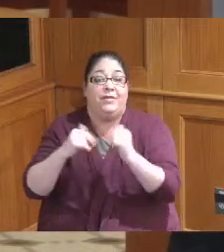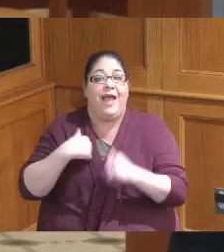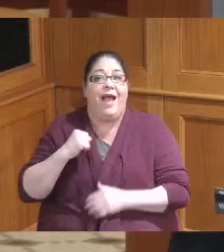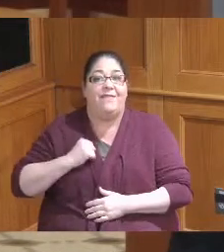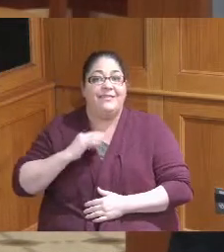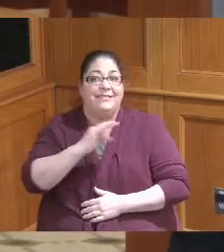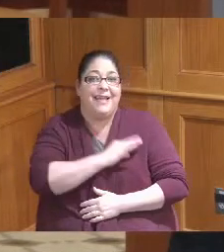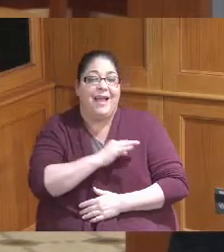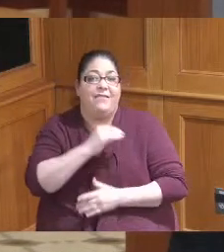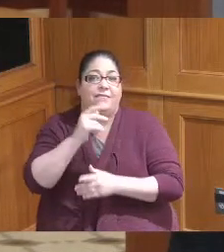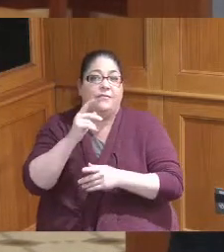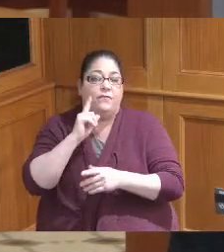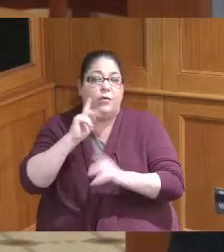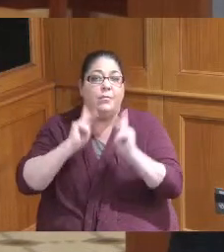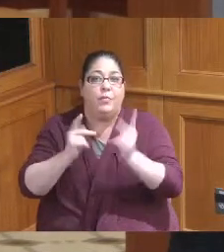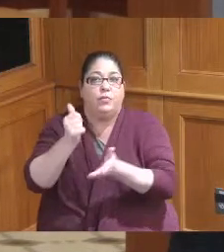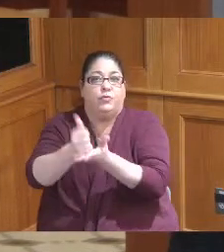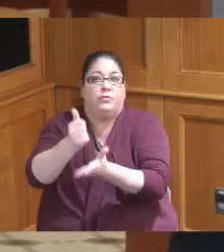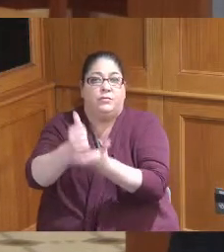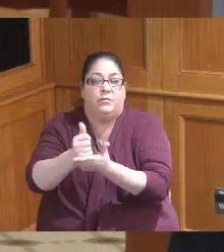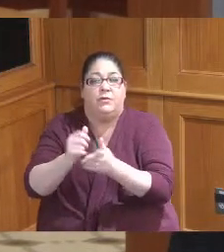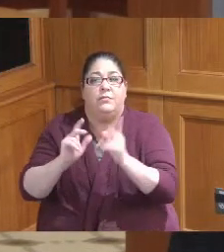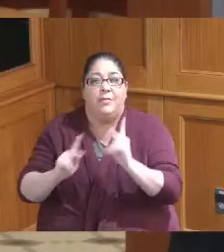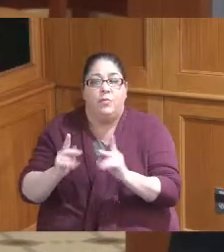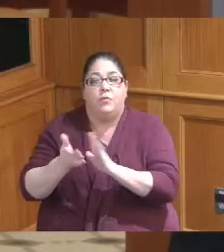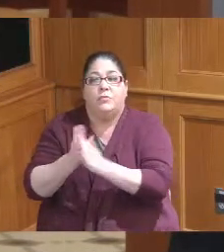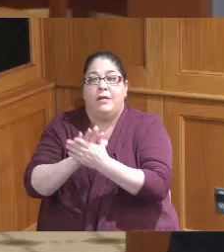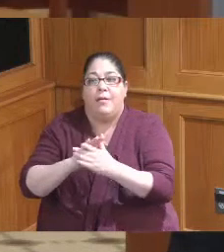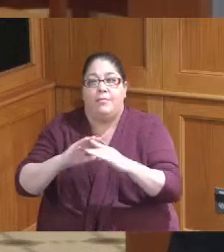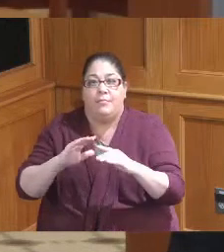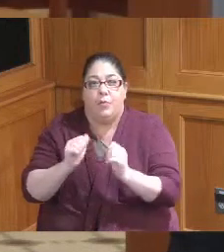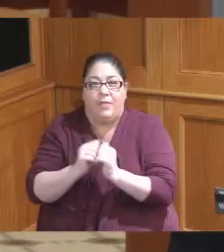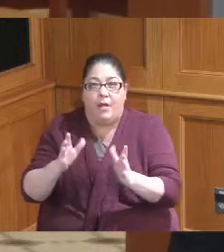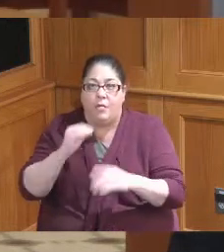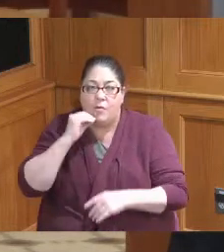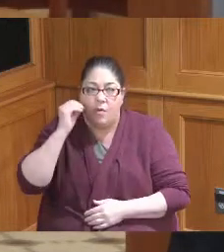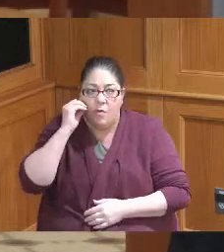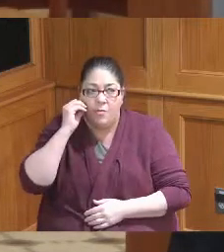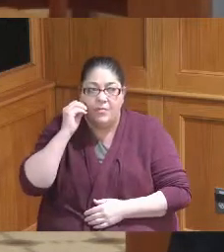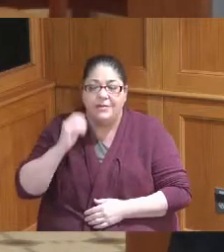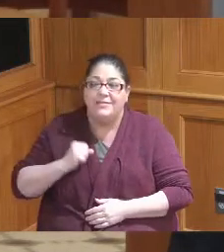in those transitions from homelessness to getting back on their feet whereas I would imagine many